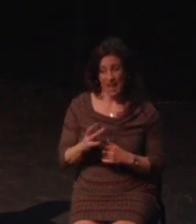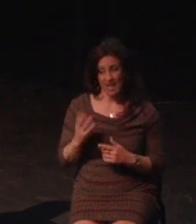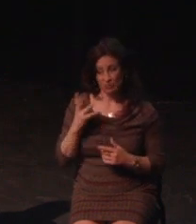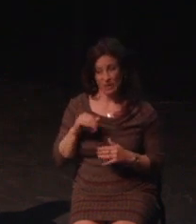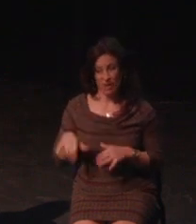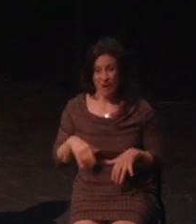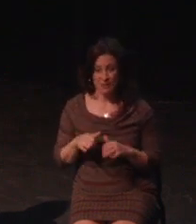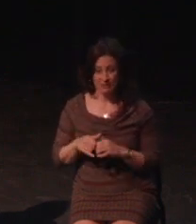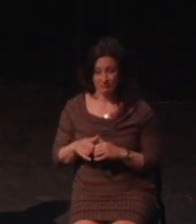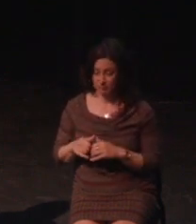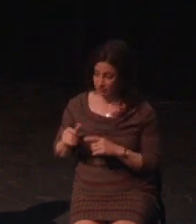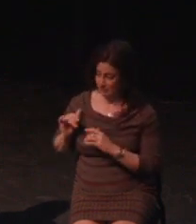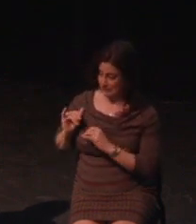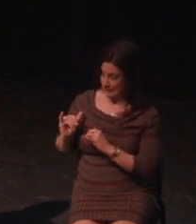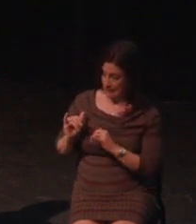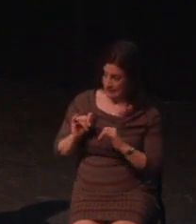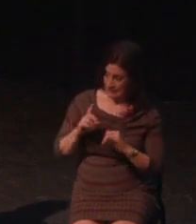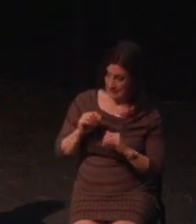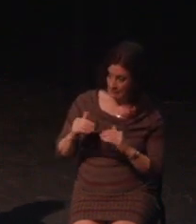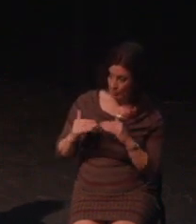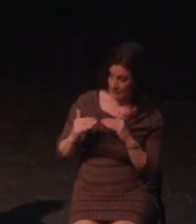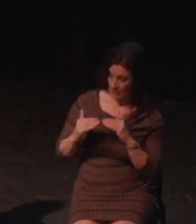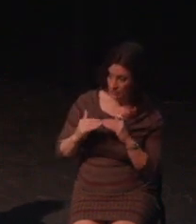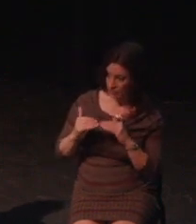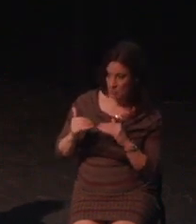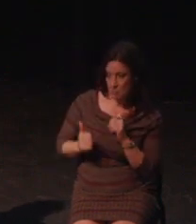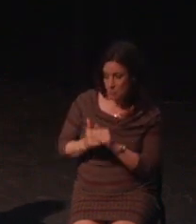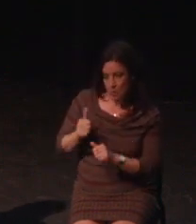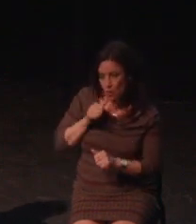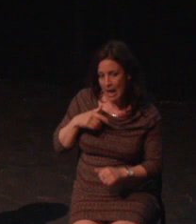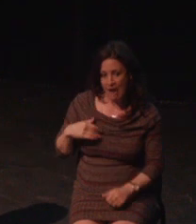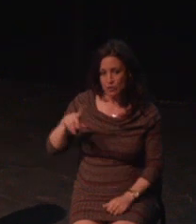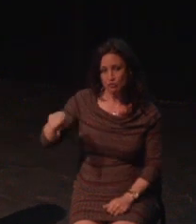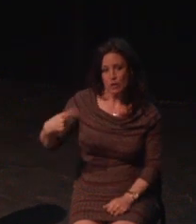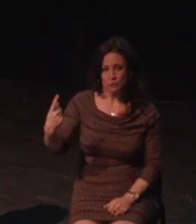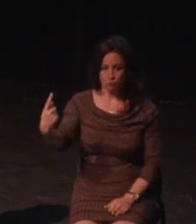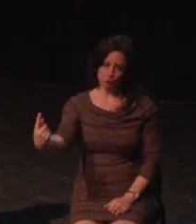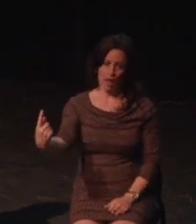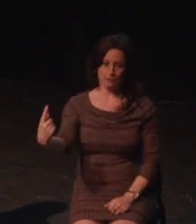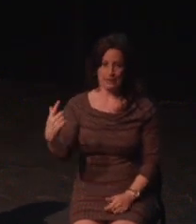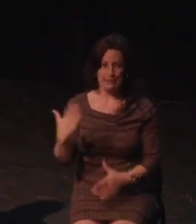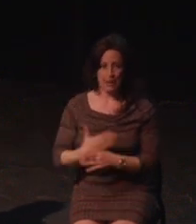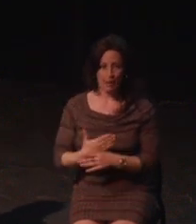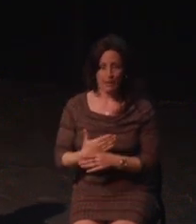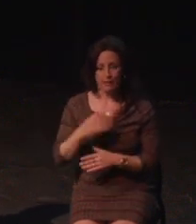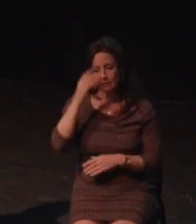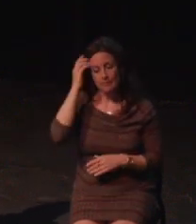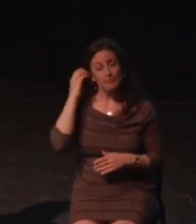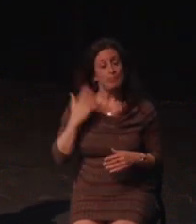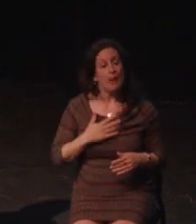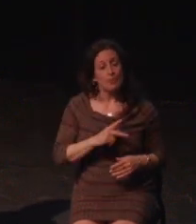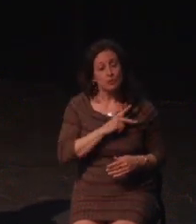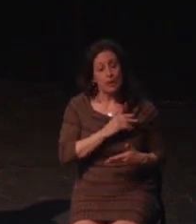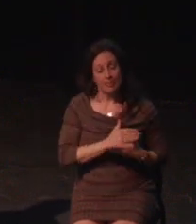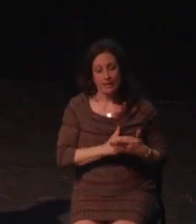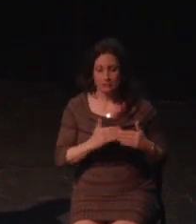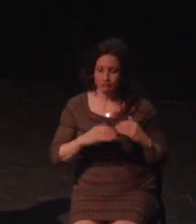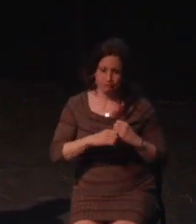that video games have saved my life. I don't want to sugar coat it and I don't want pity.